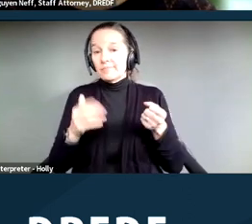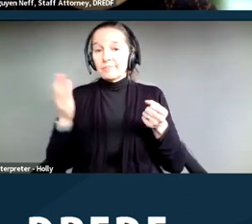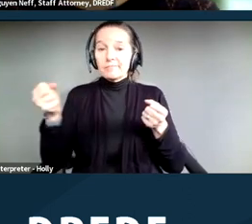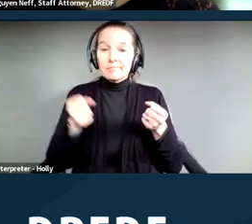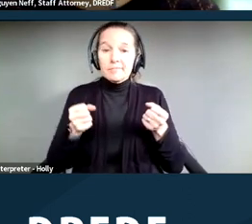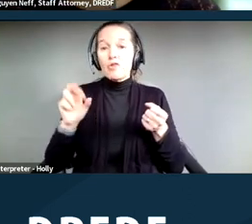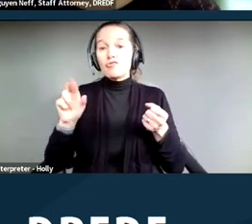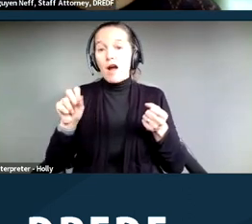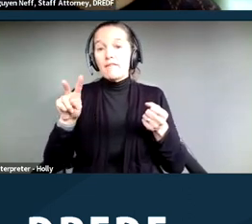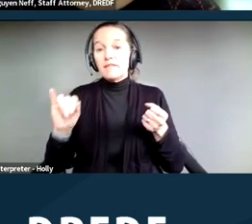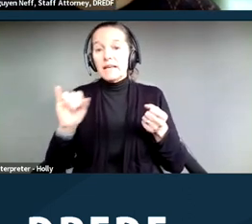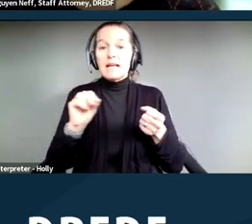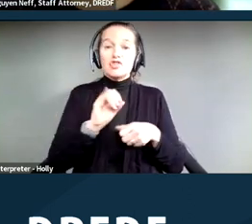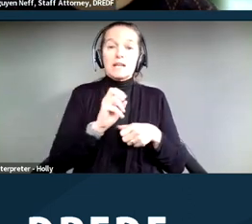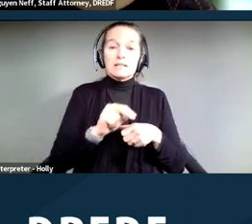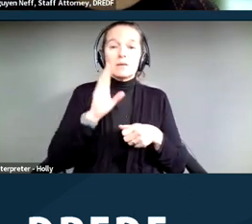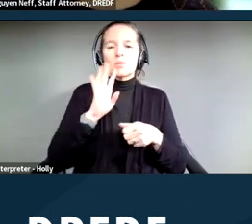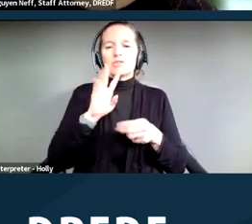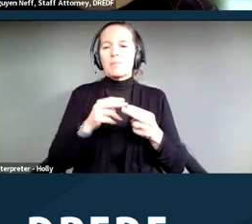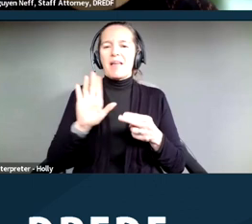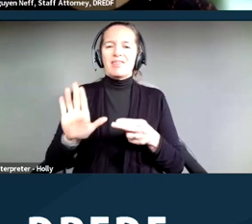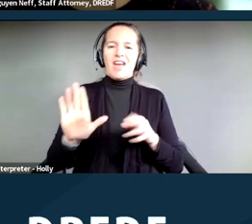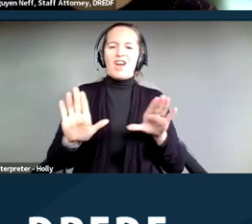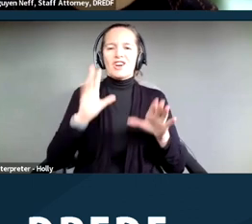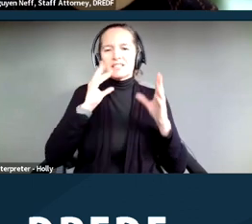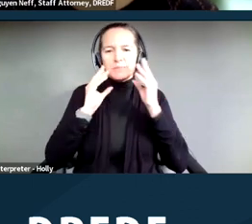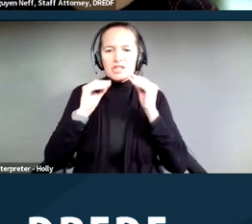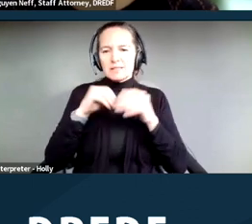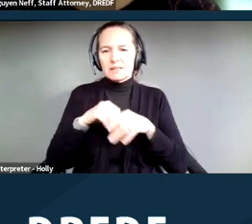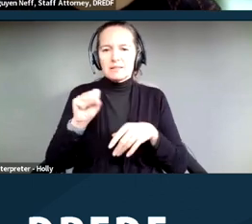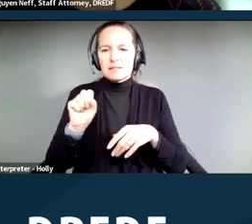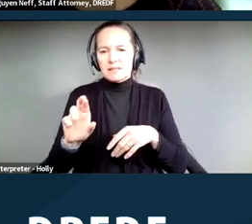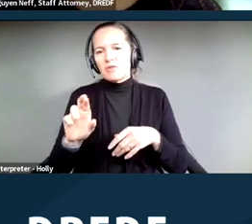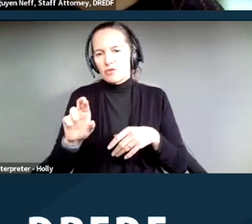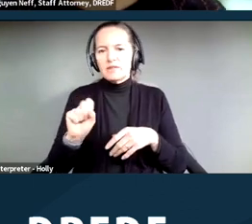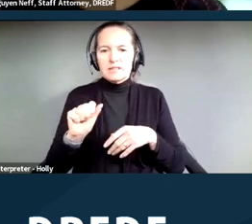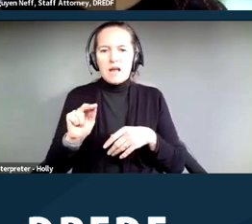their experience in San Rafael when we're going over the examples of reasonable accommodations.